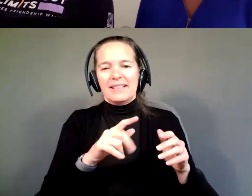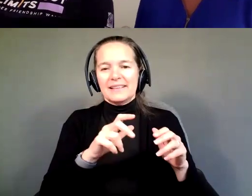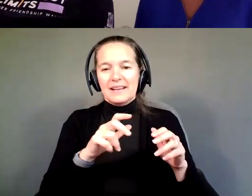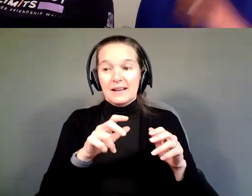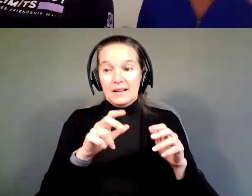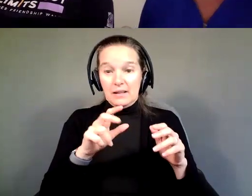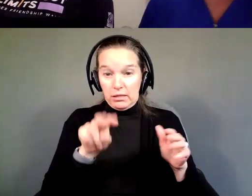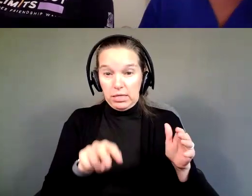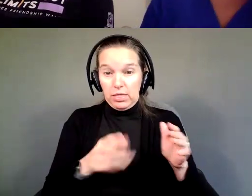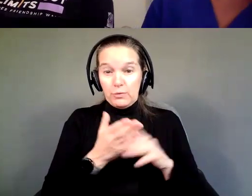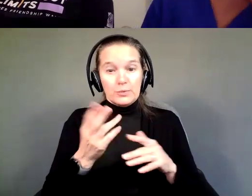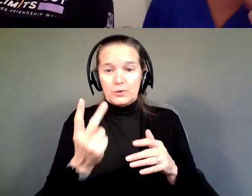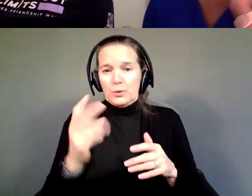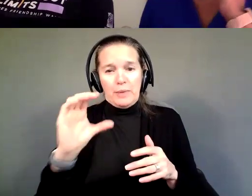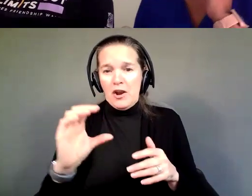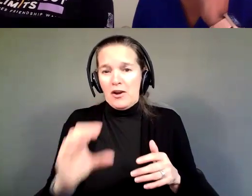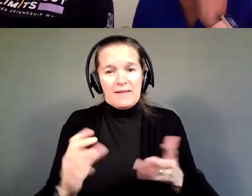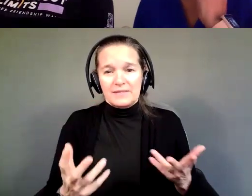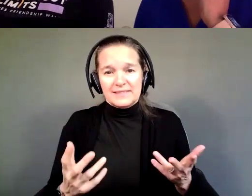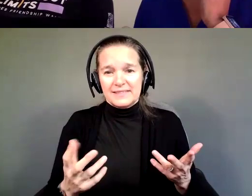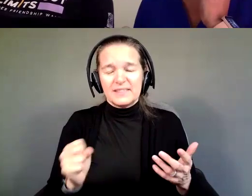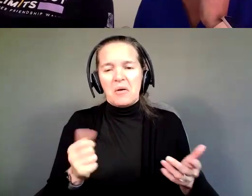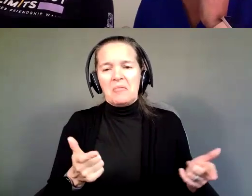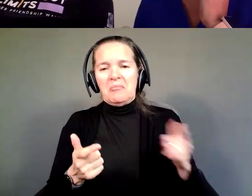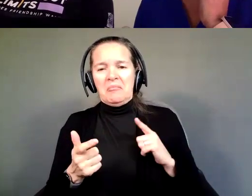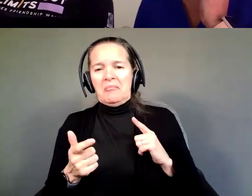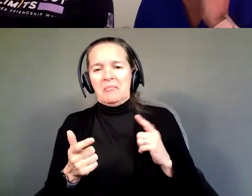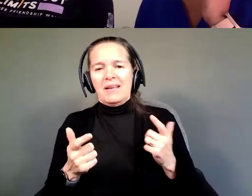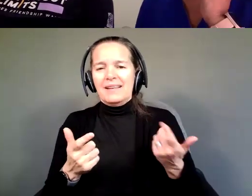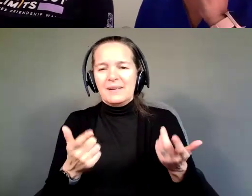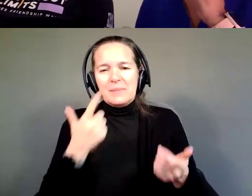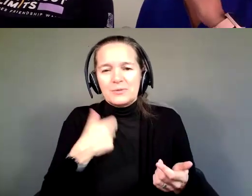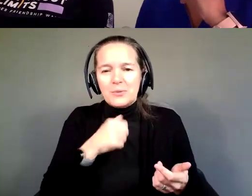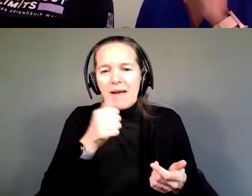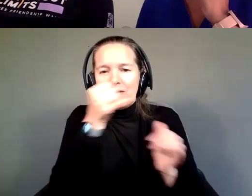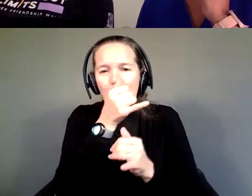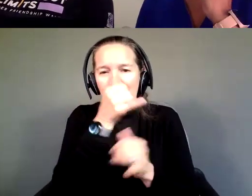So, call it what you want, but we're not going to be foolish either, right? We have to be mindful.